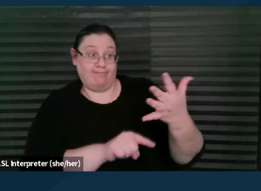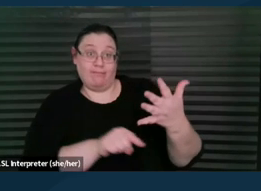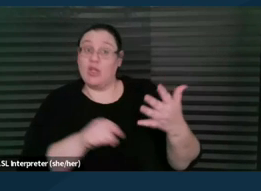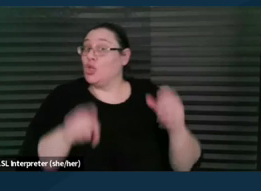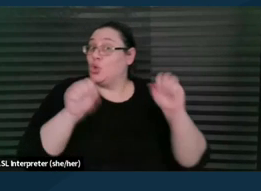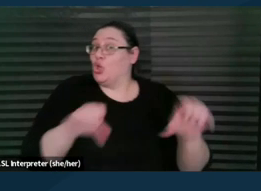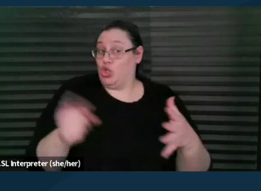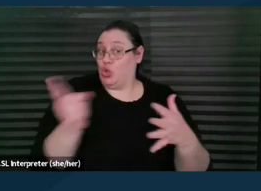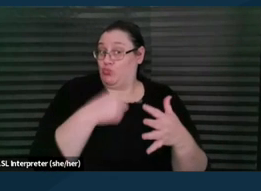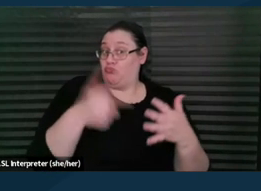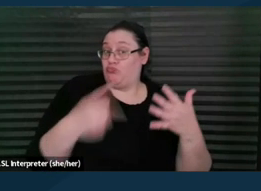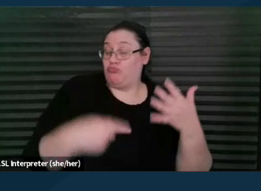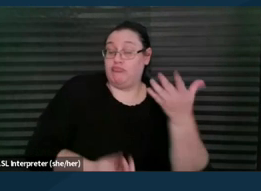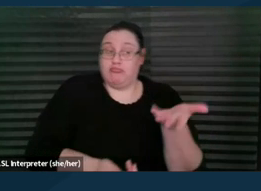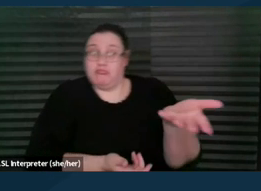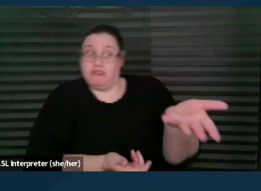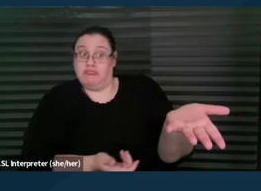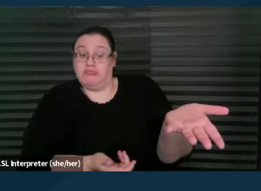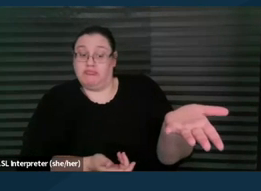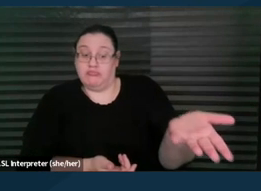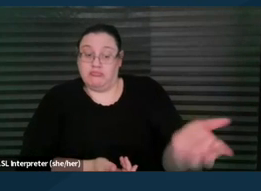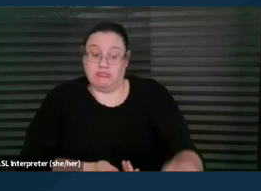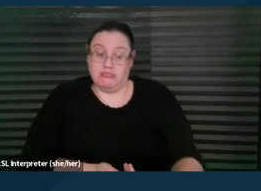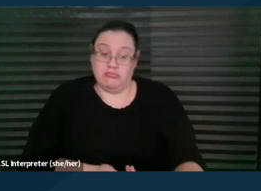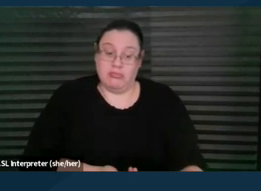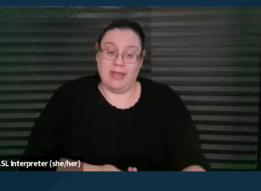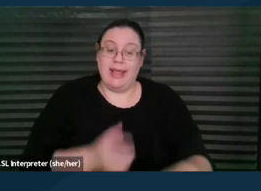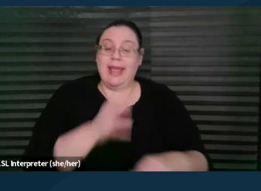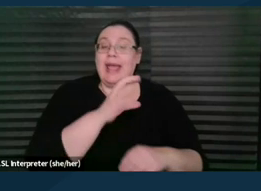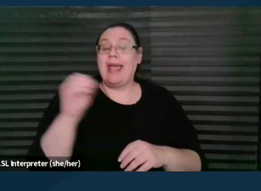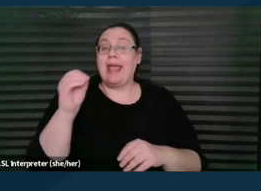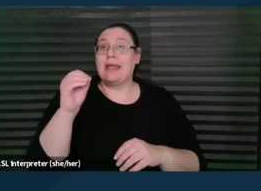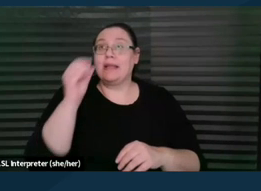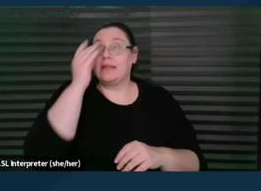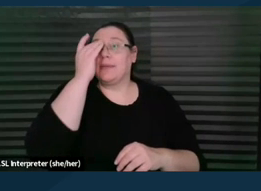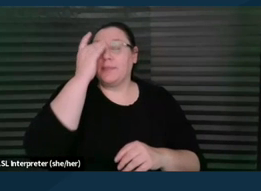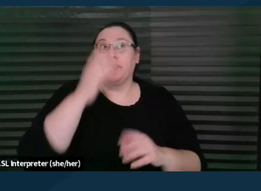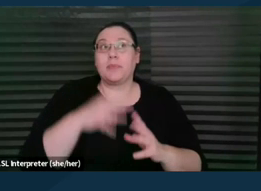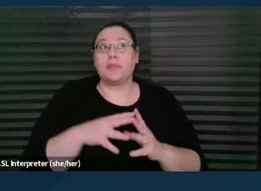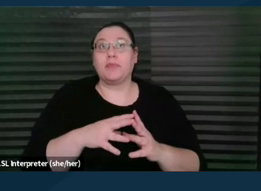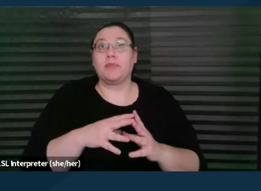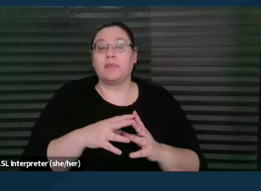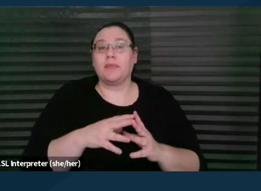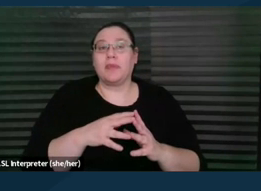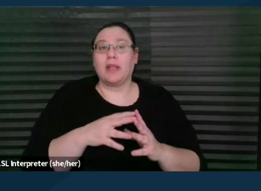And, sorry, I'm just looking at the next question, I apologize.